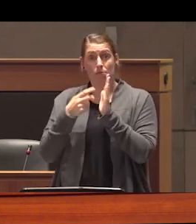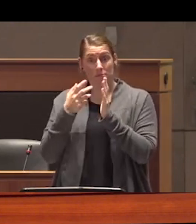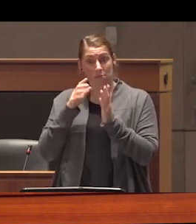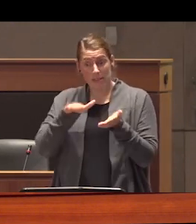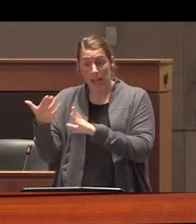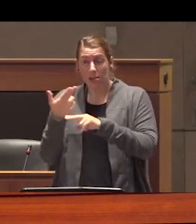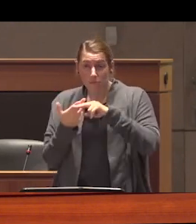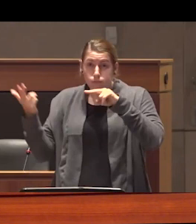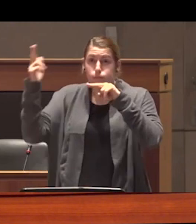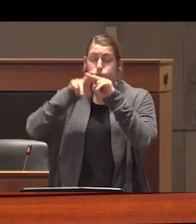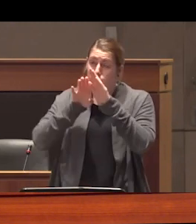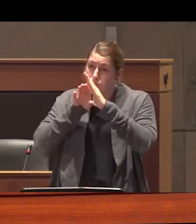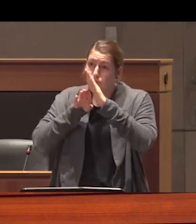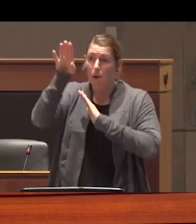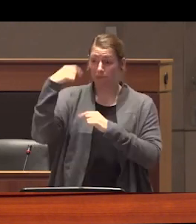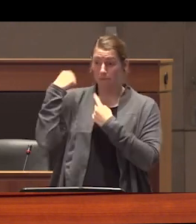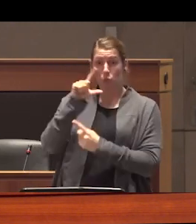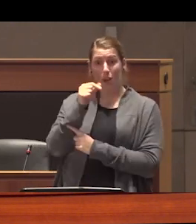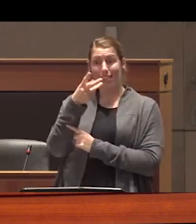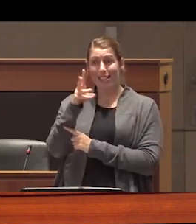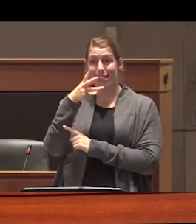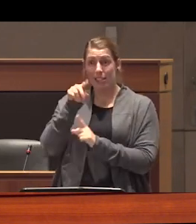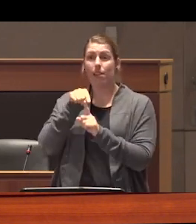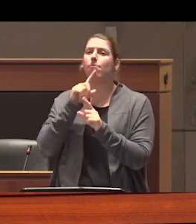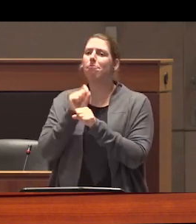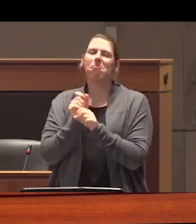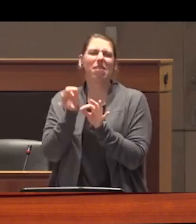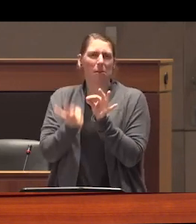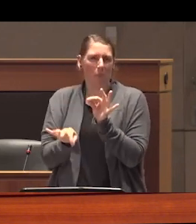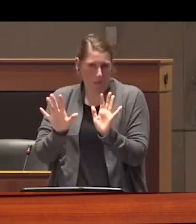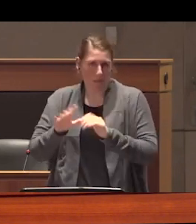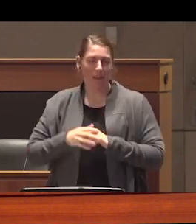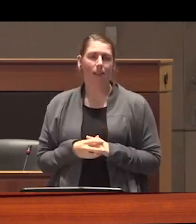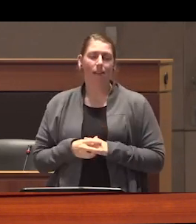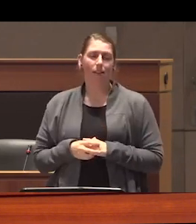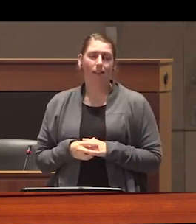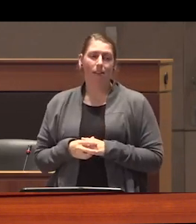deaths we have seen since 2016 is actually an extremely simple one they have been caused by